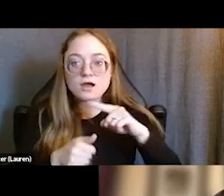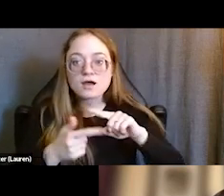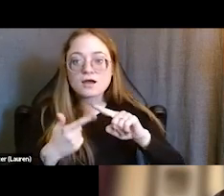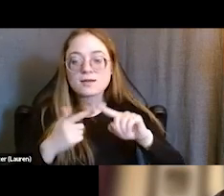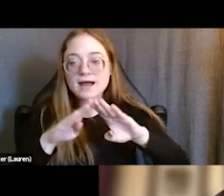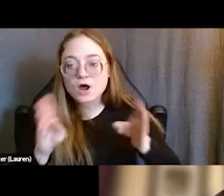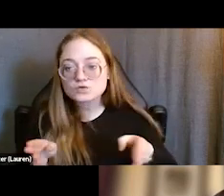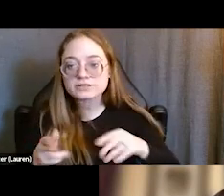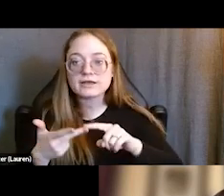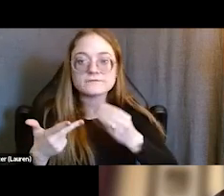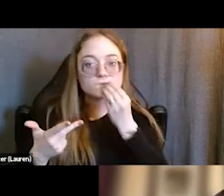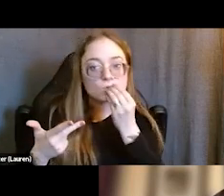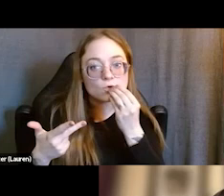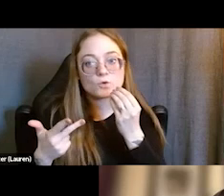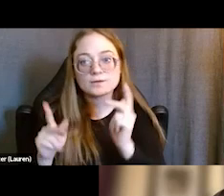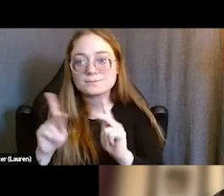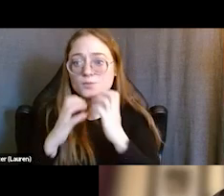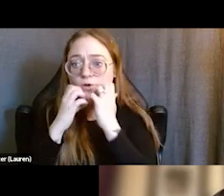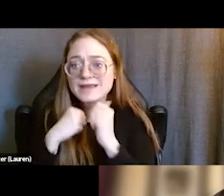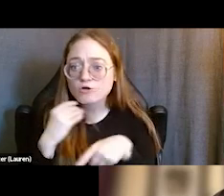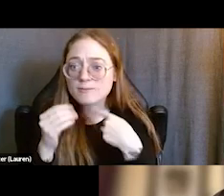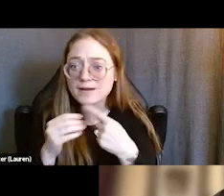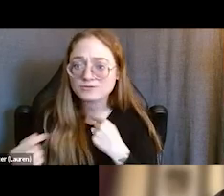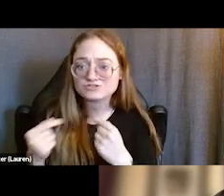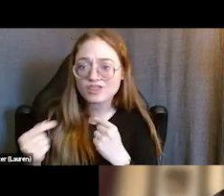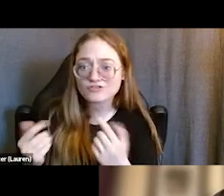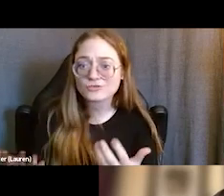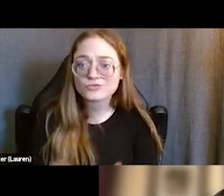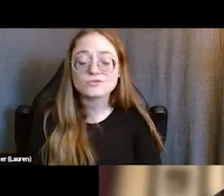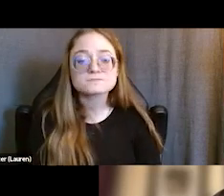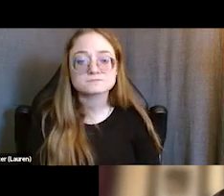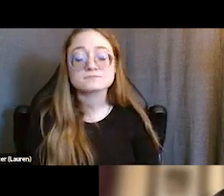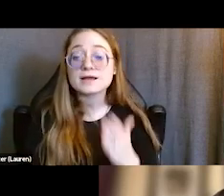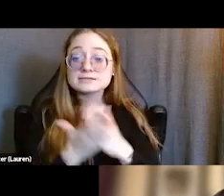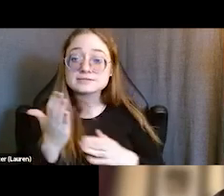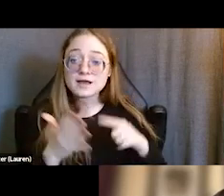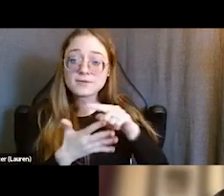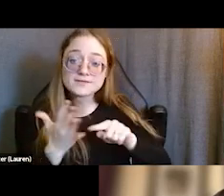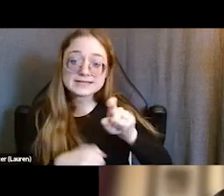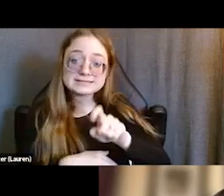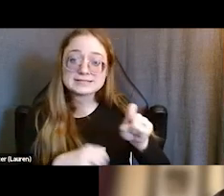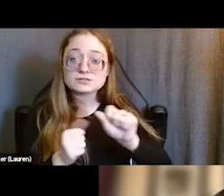Do I have anyone I care about who cares about me in my life? Some of those needs can be addressed simply with cash